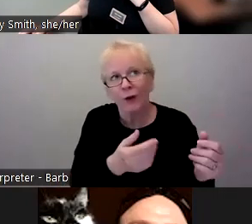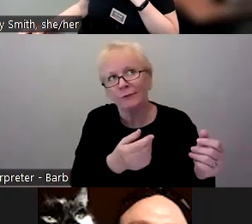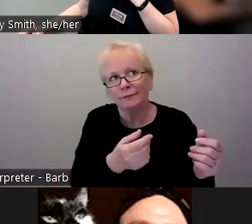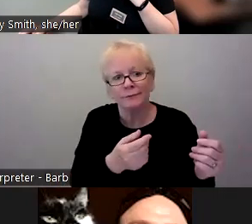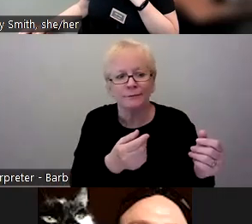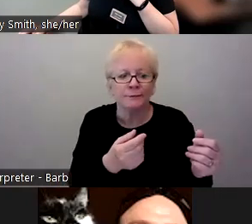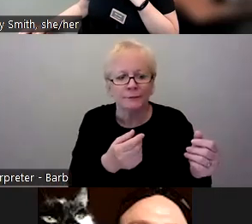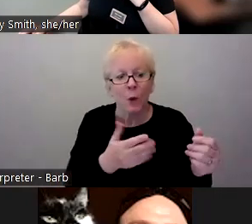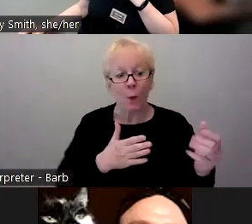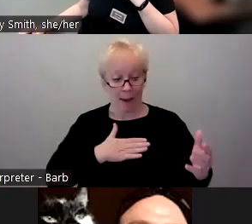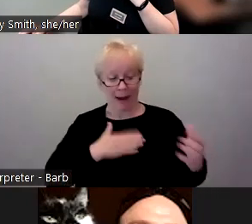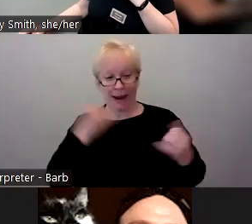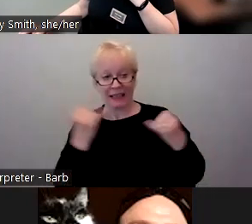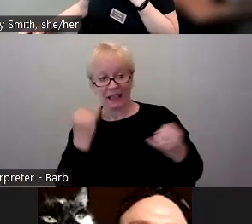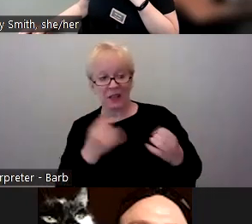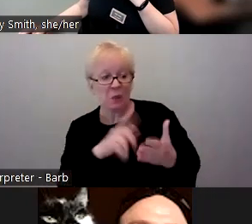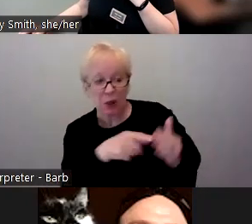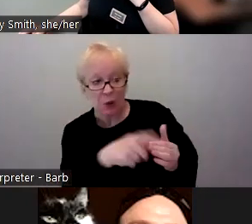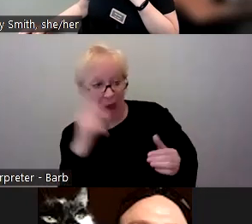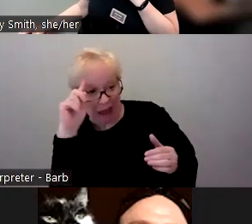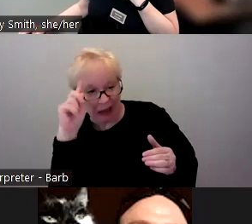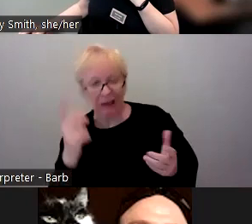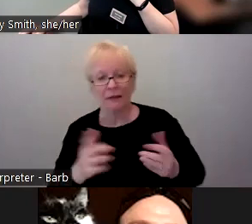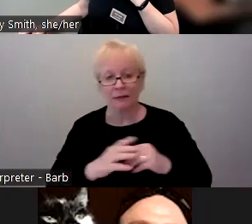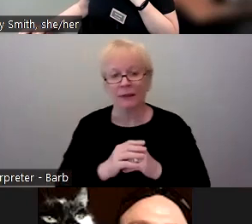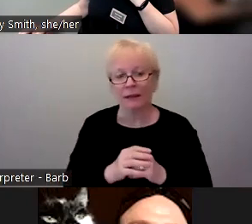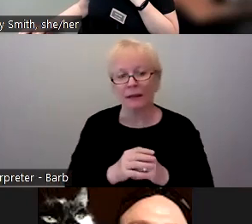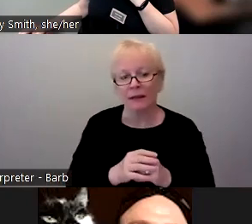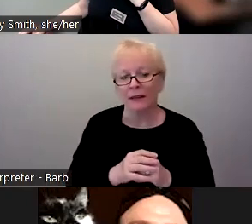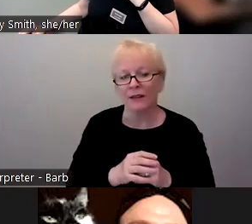on your campus, other than the fact that you're advancing open, it's really great to get that